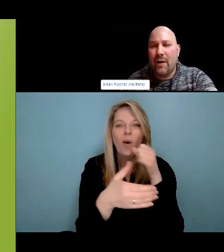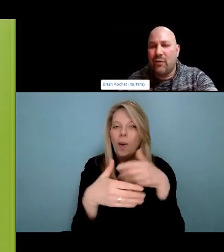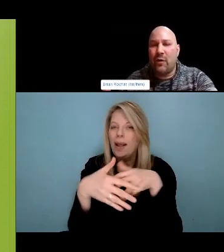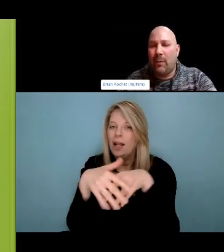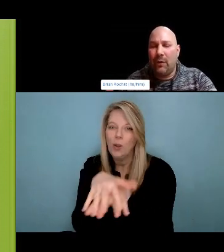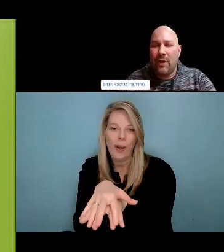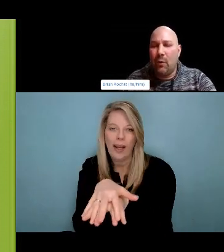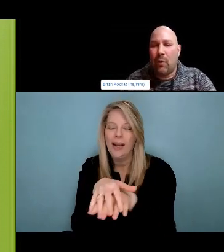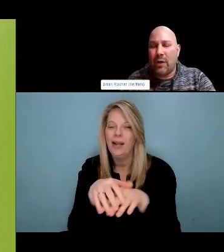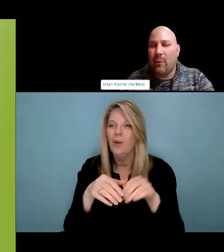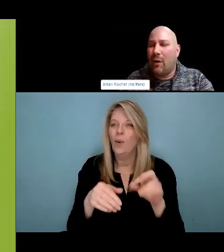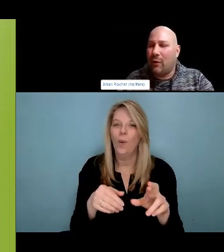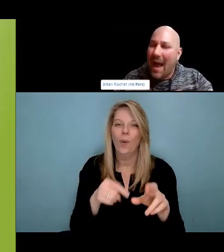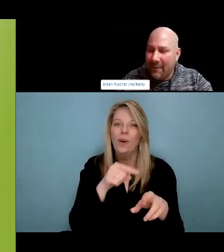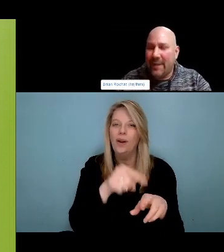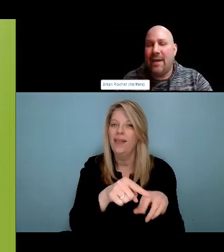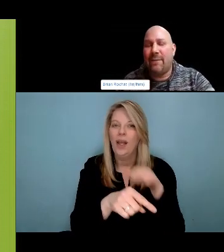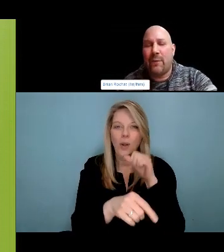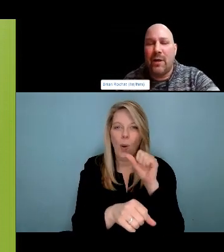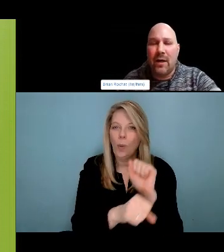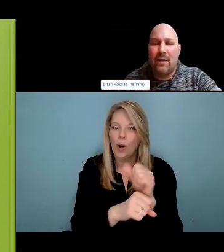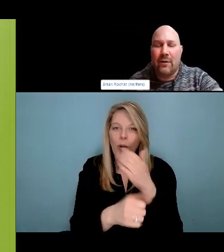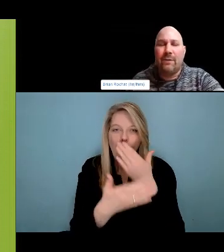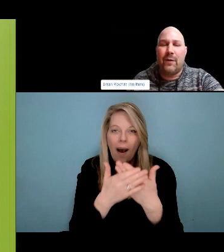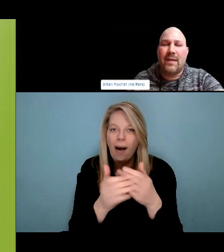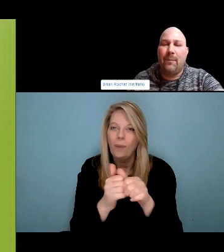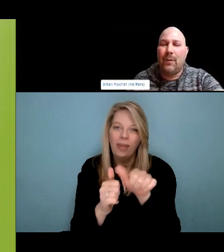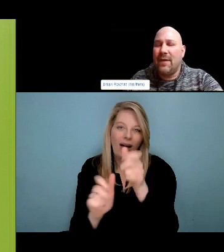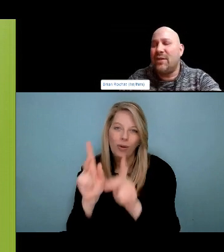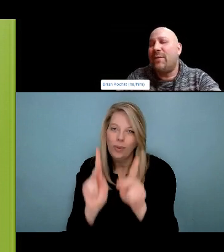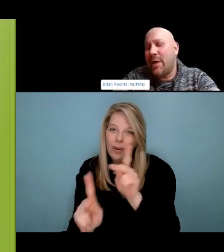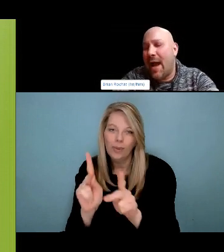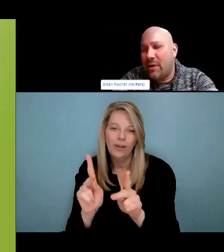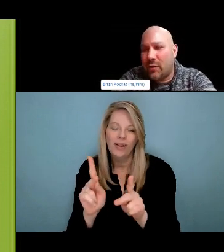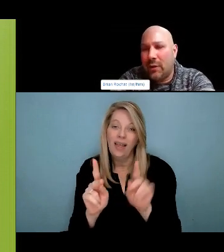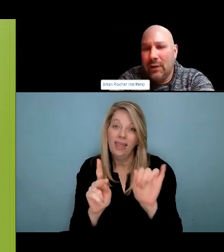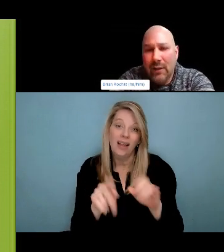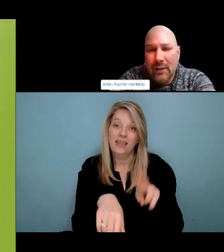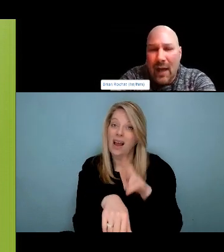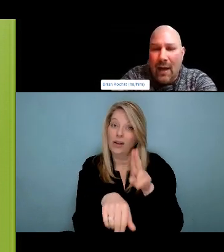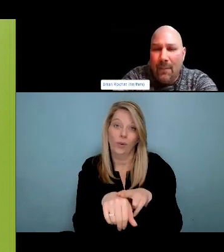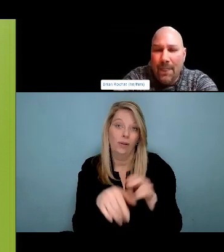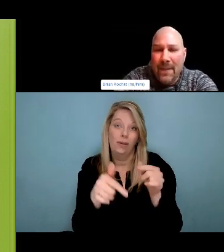Or people, you know, or just like everybody else, I work. I'm caring and honest and I'm